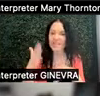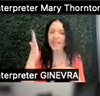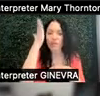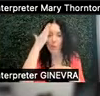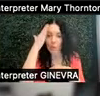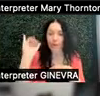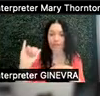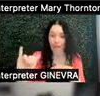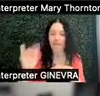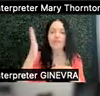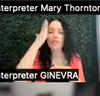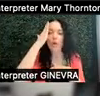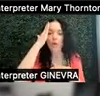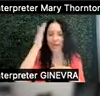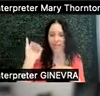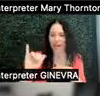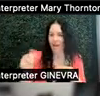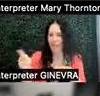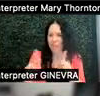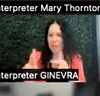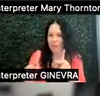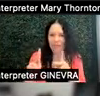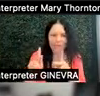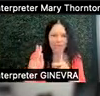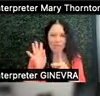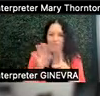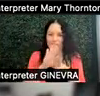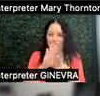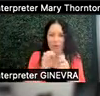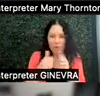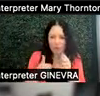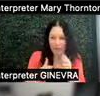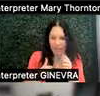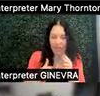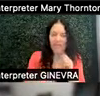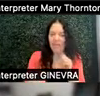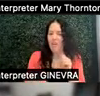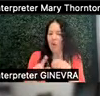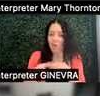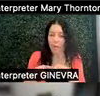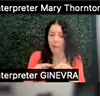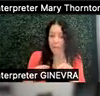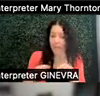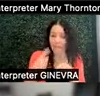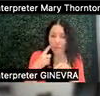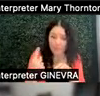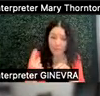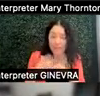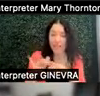And knowing that other people may get frustrated with me, or other people may be relying on me for something that then doesn't get